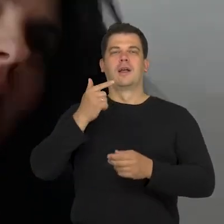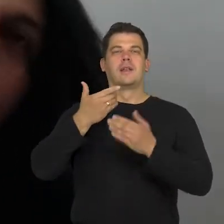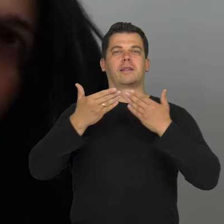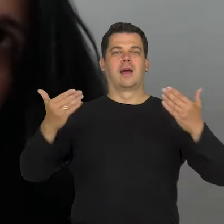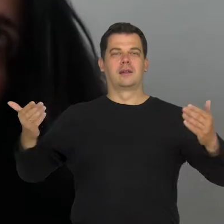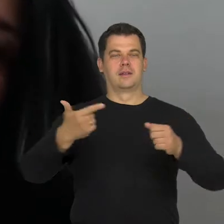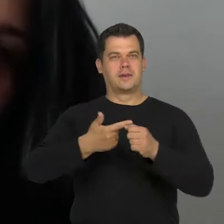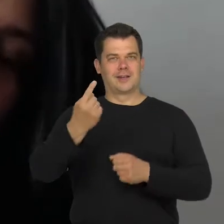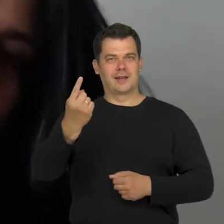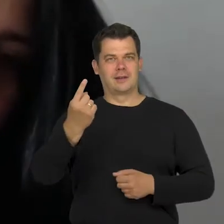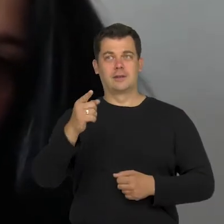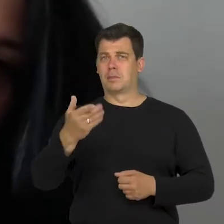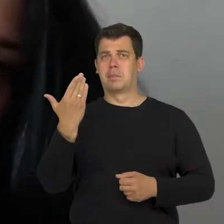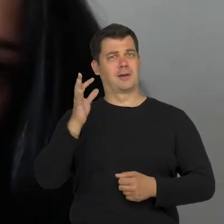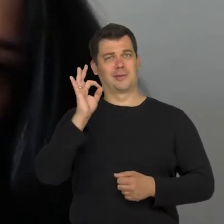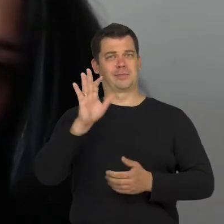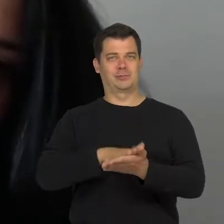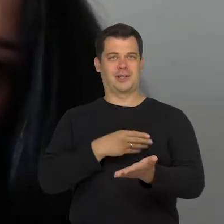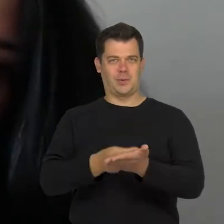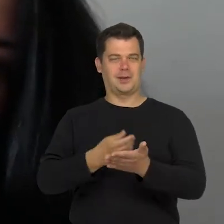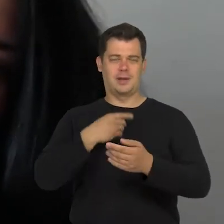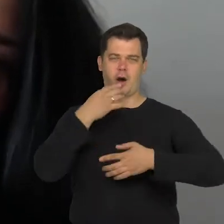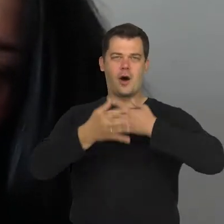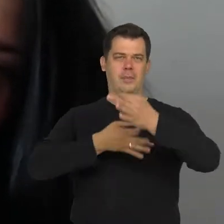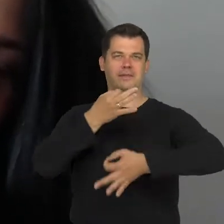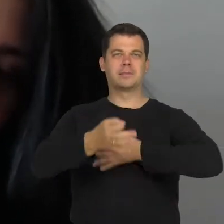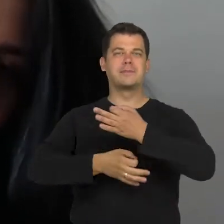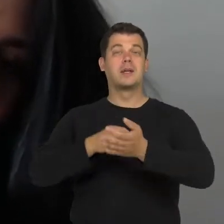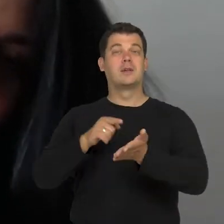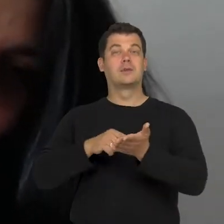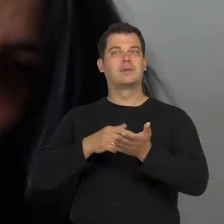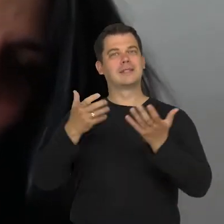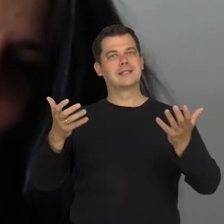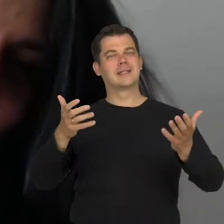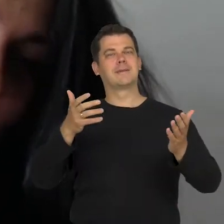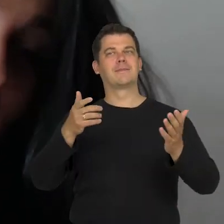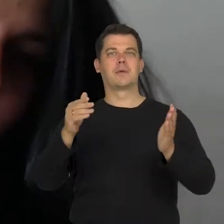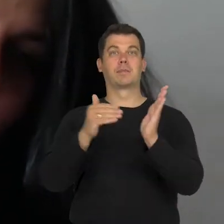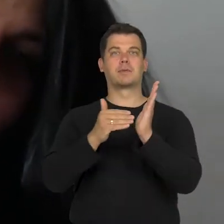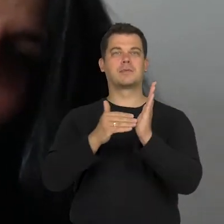which nicely shows the need for that savoir vivre,